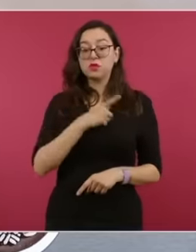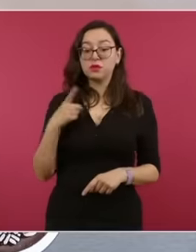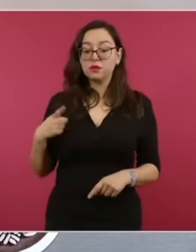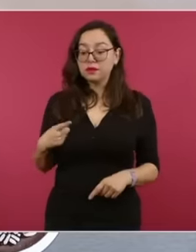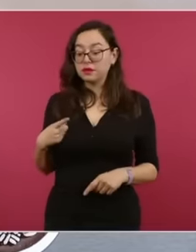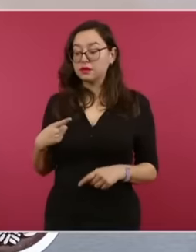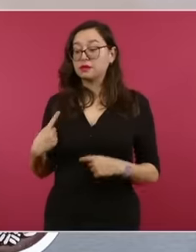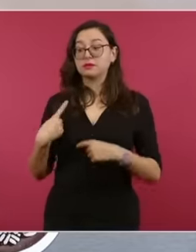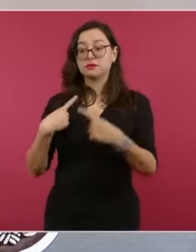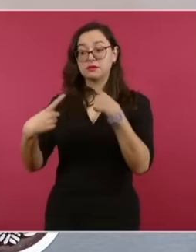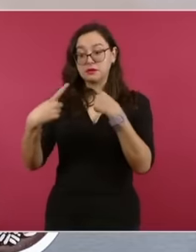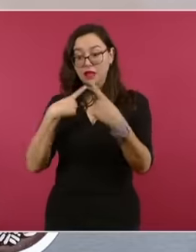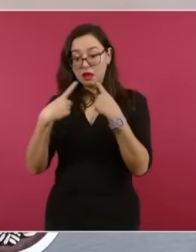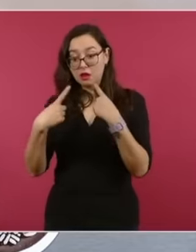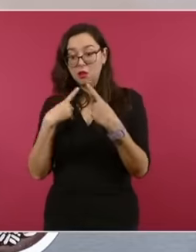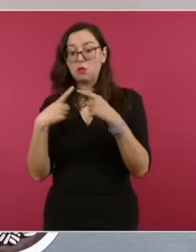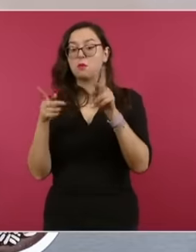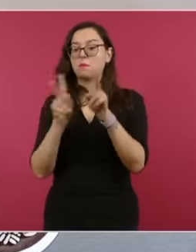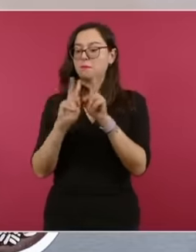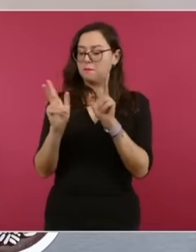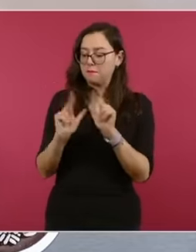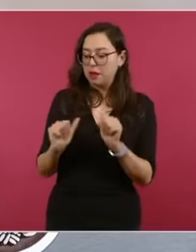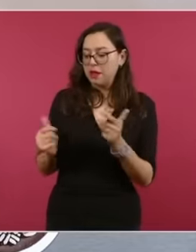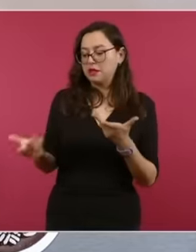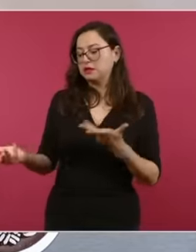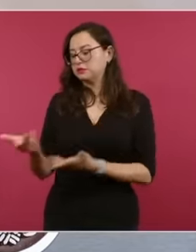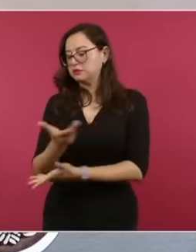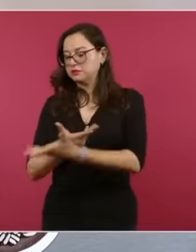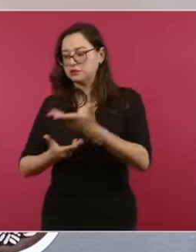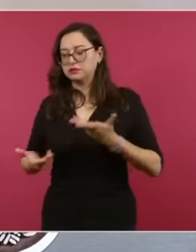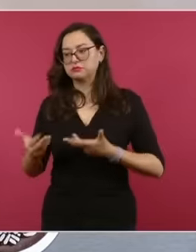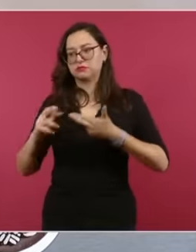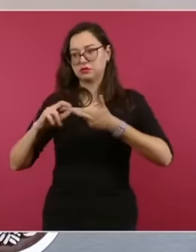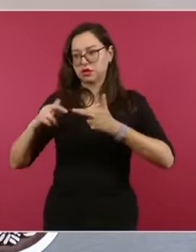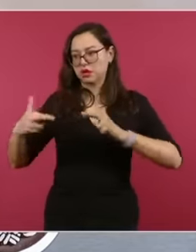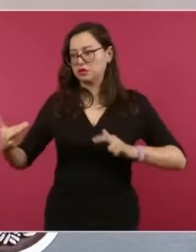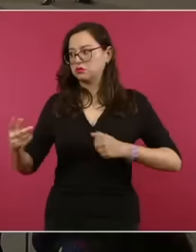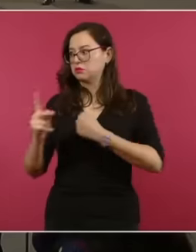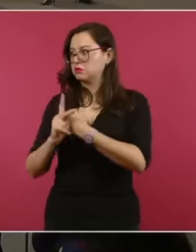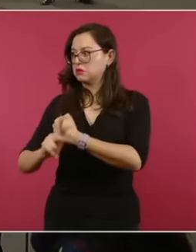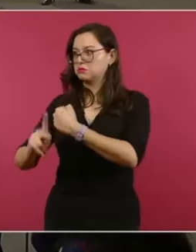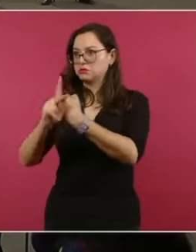and the use of force to avoid it and combat it in relations between Nations, that would be